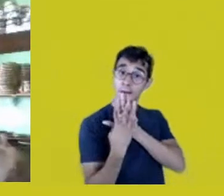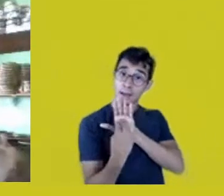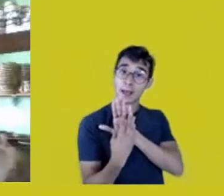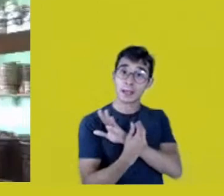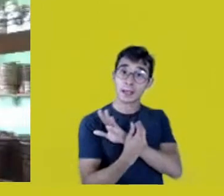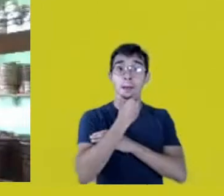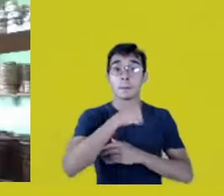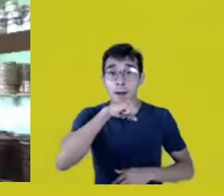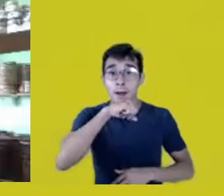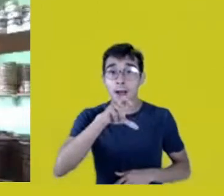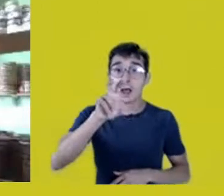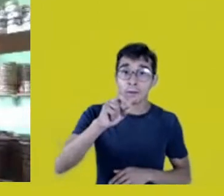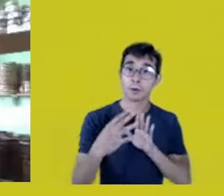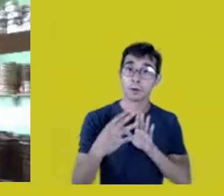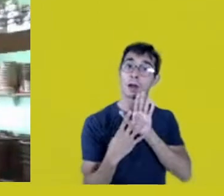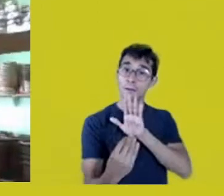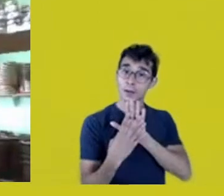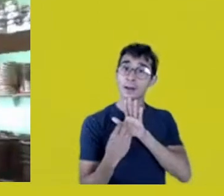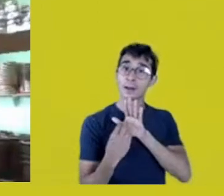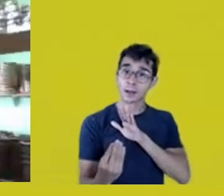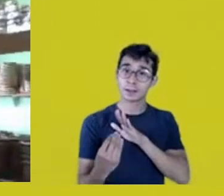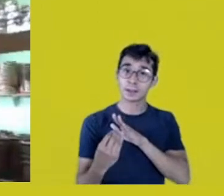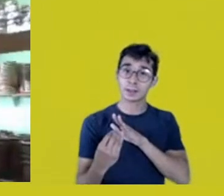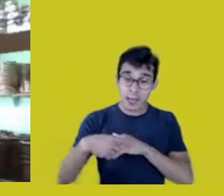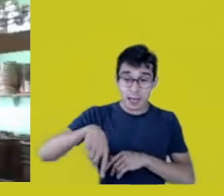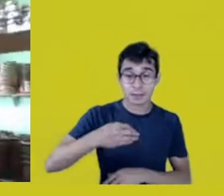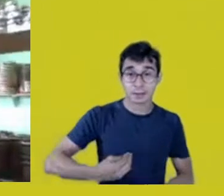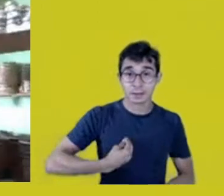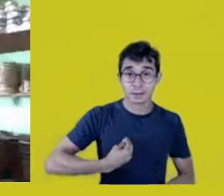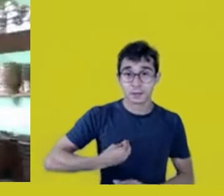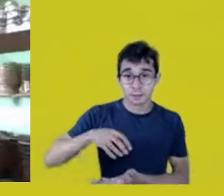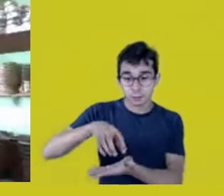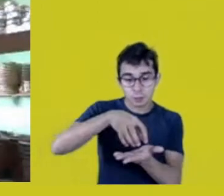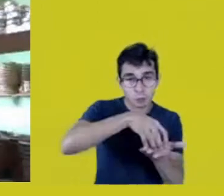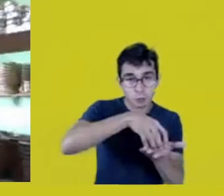in the Native villages, for having access to these opportunities